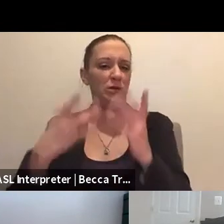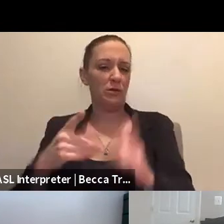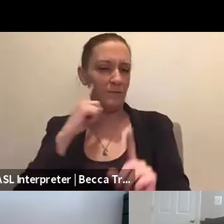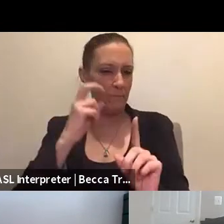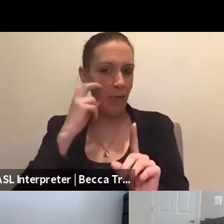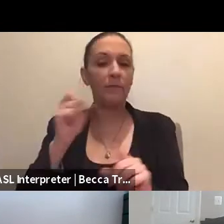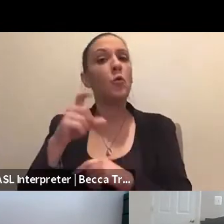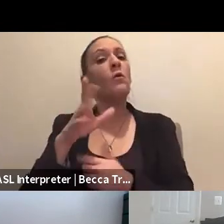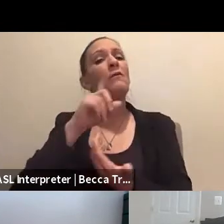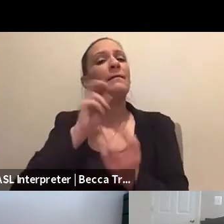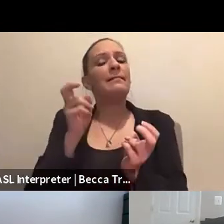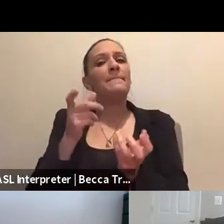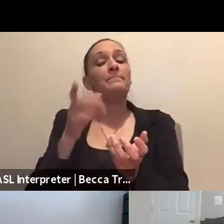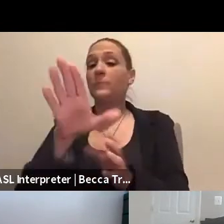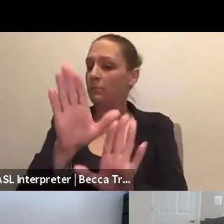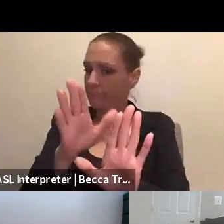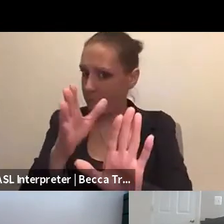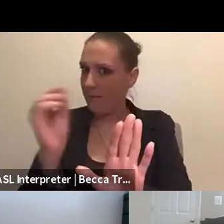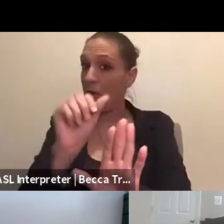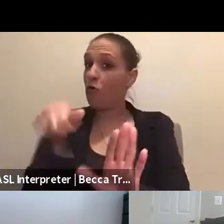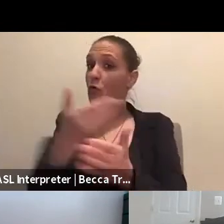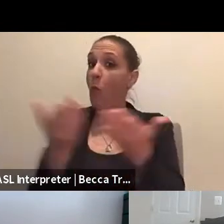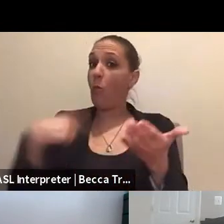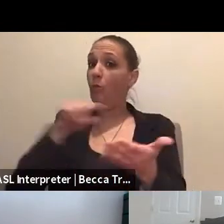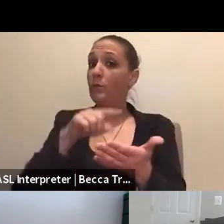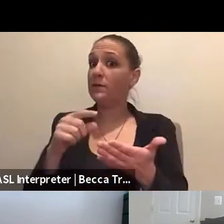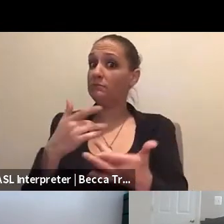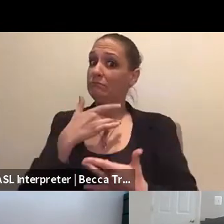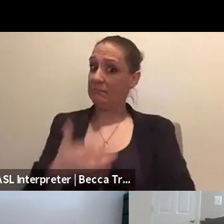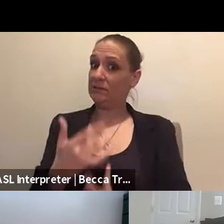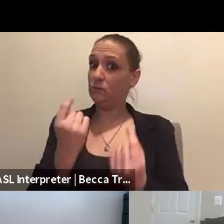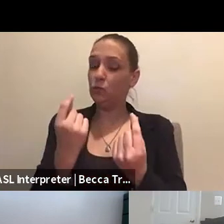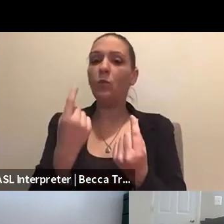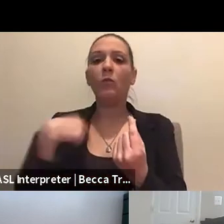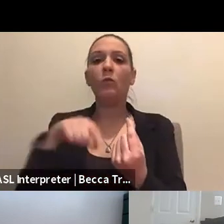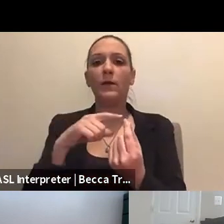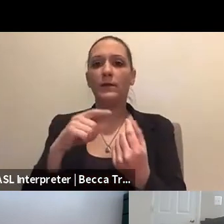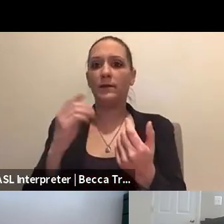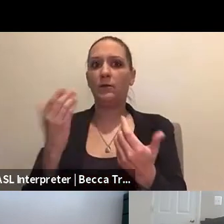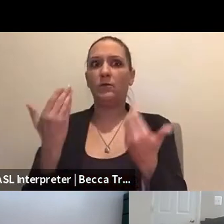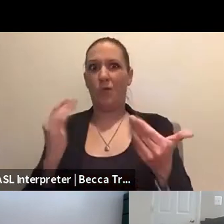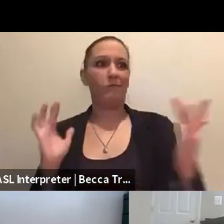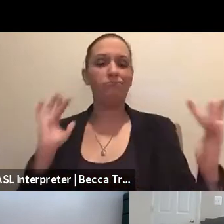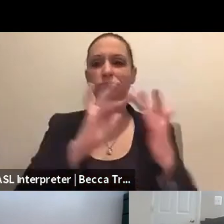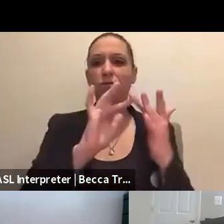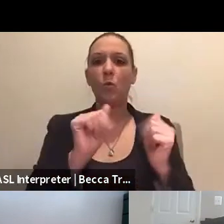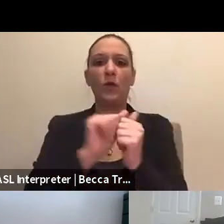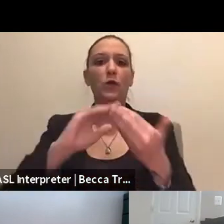it's basically and the other thing that we do too, is activate our relationships with community partners.